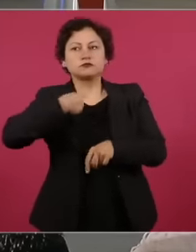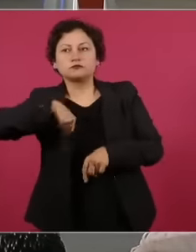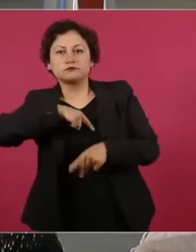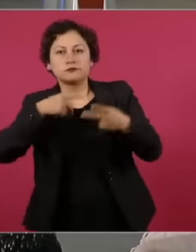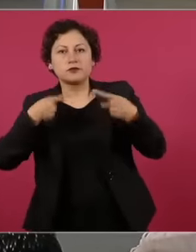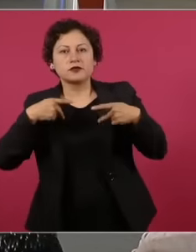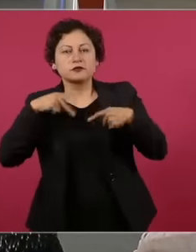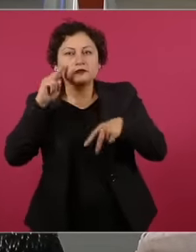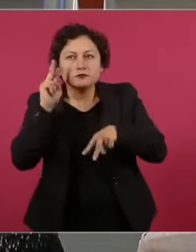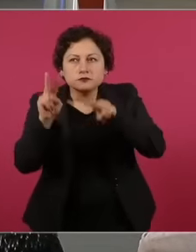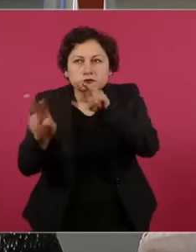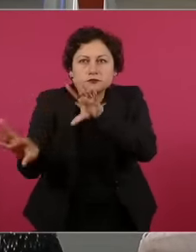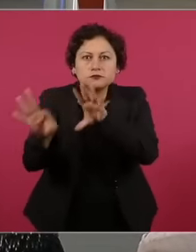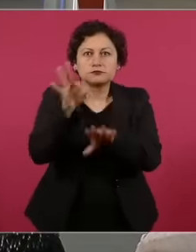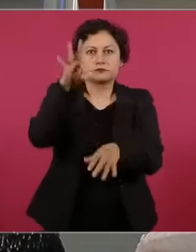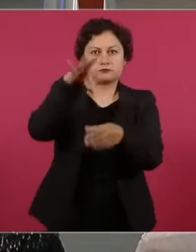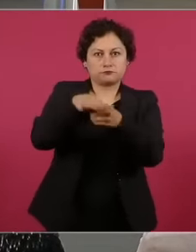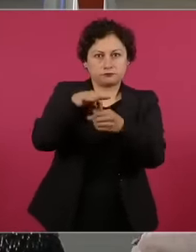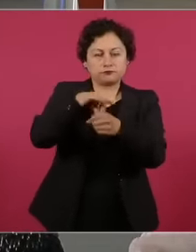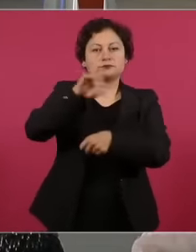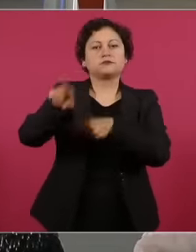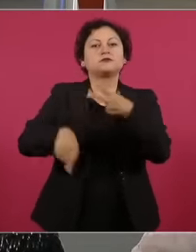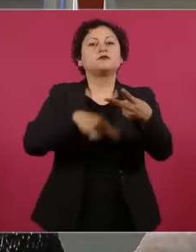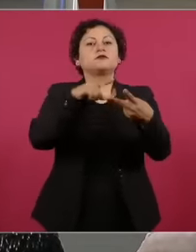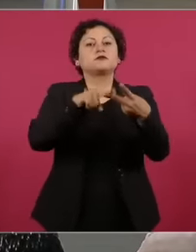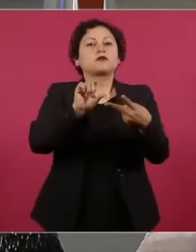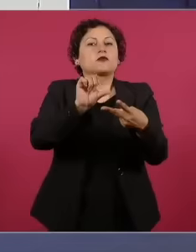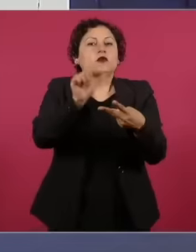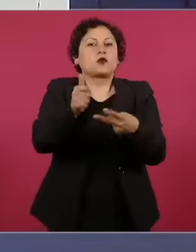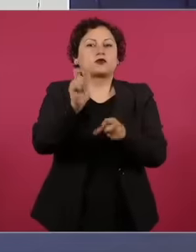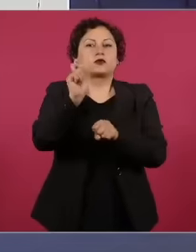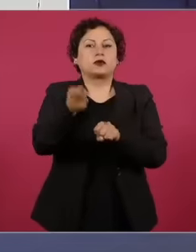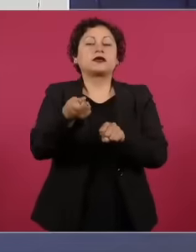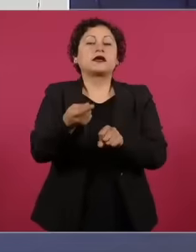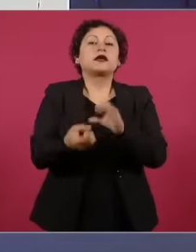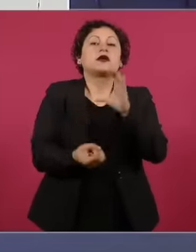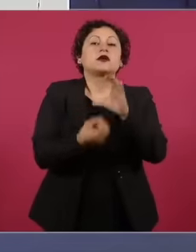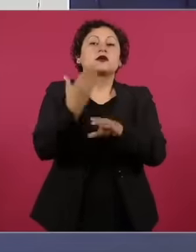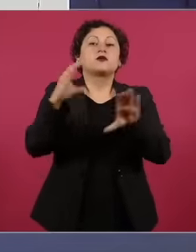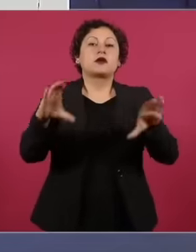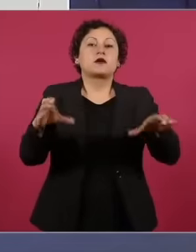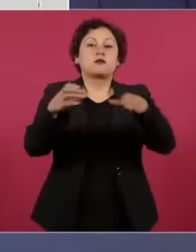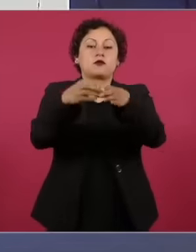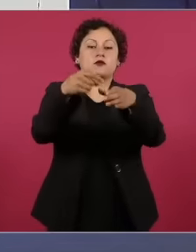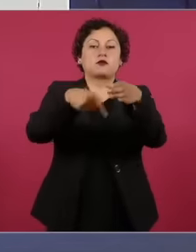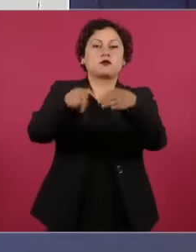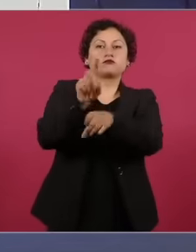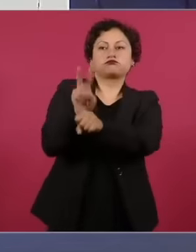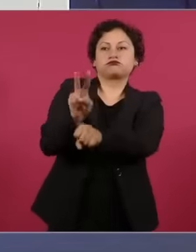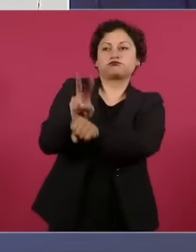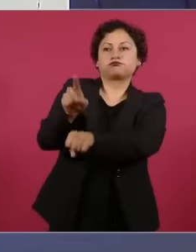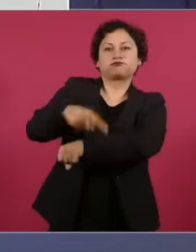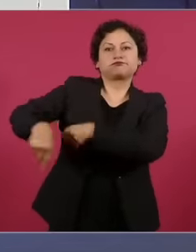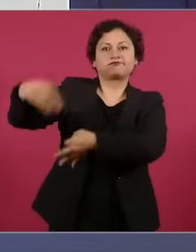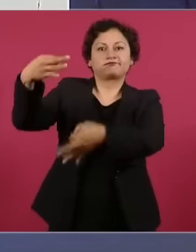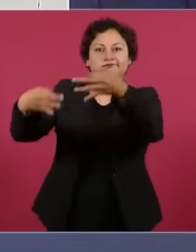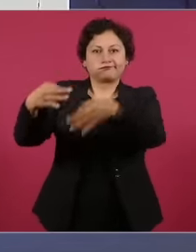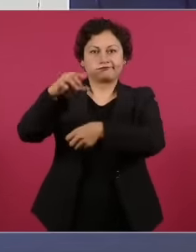creation of a body that monitors the actions of the judges number three that there is an evaluation